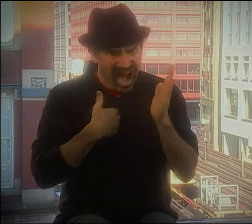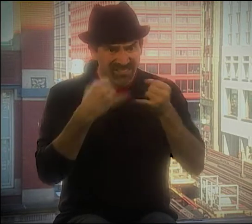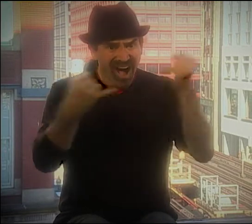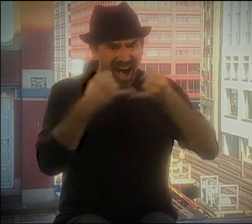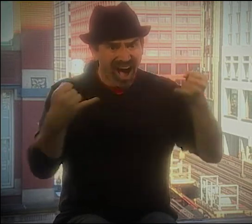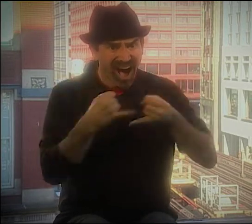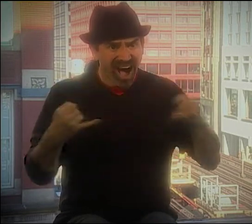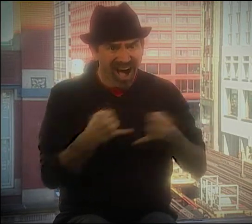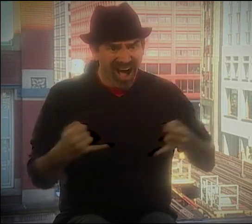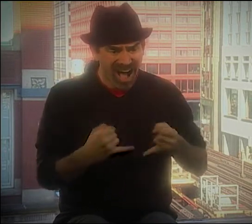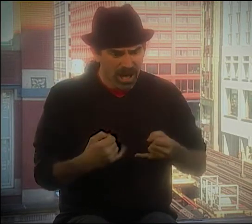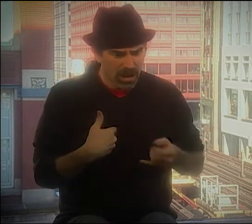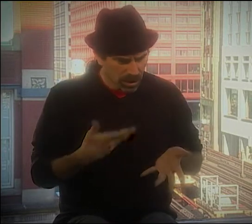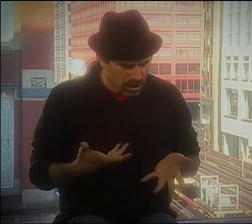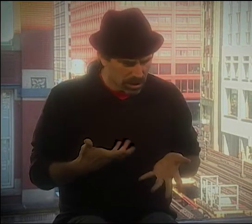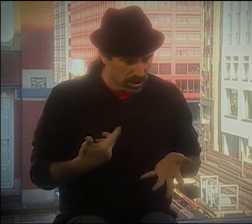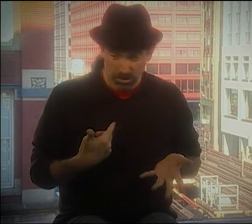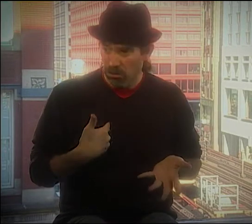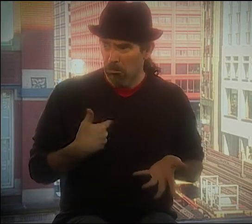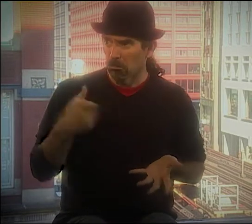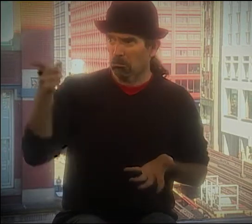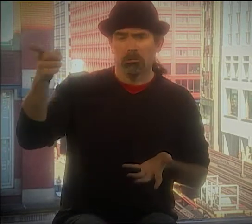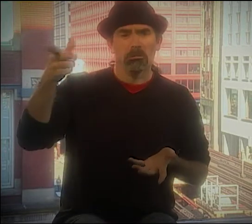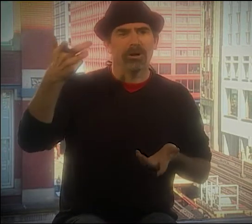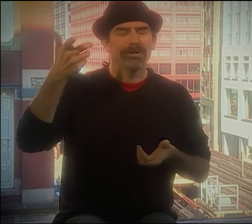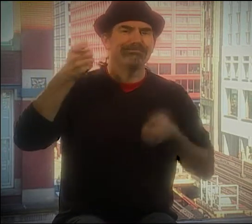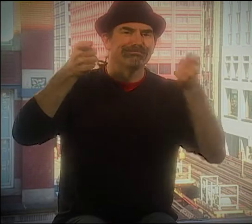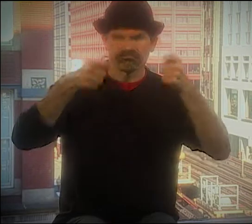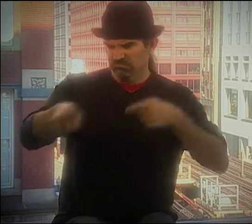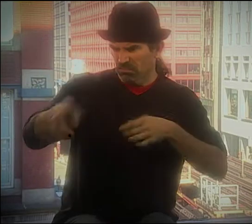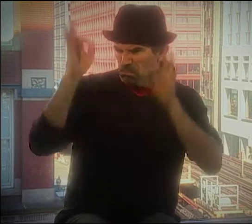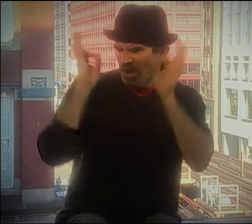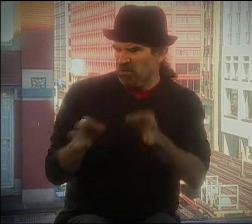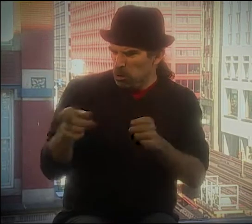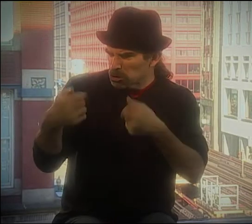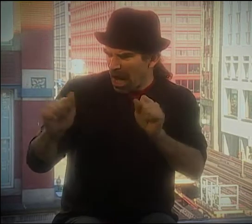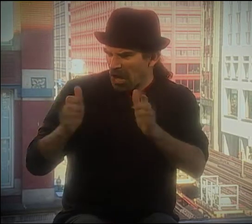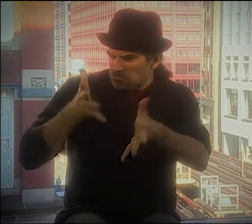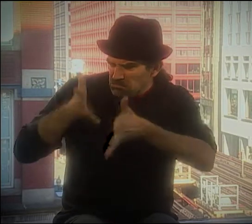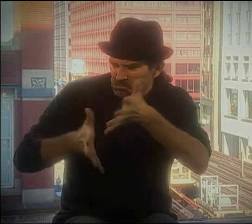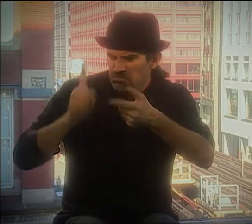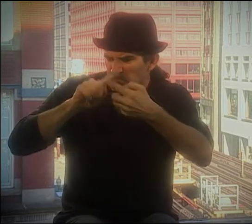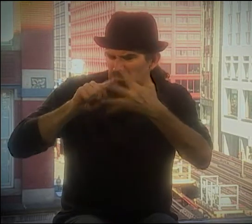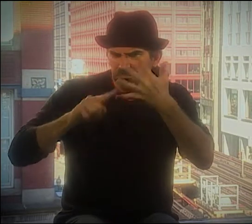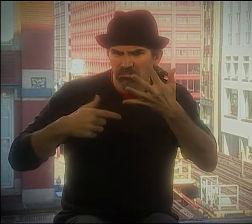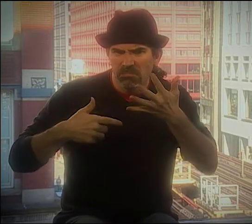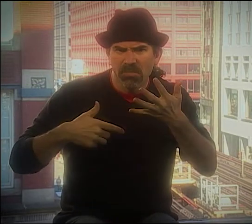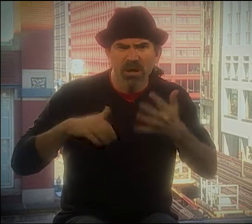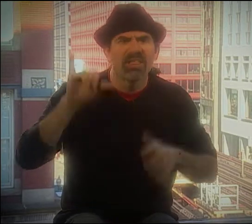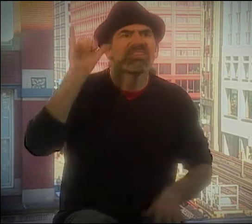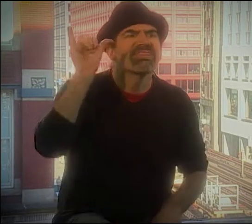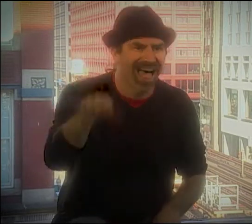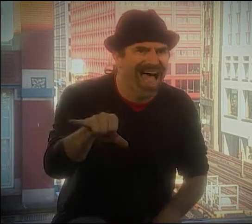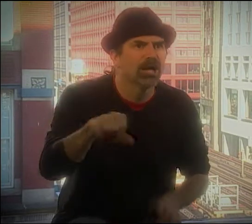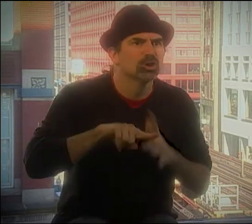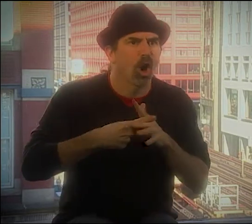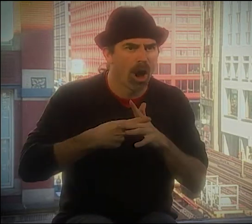SO I HAD LINES...AND THE DIRECTOR SAID, "THAT'S PERFECT. DO GESTURES FOR THAT."